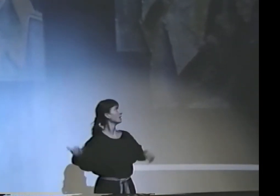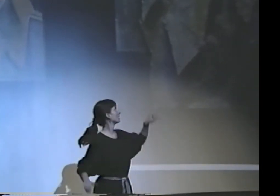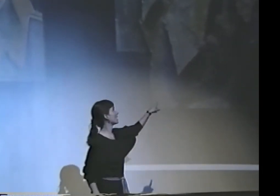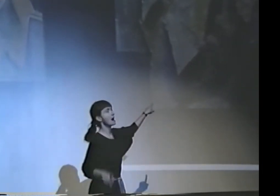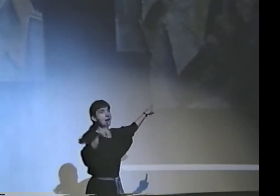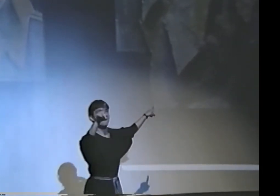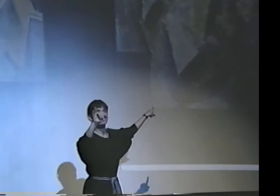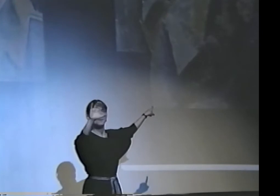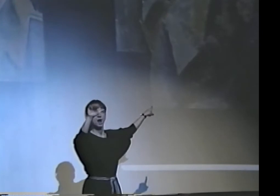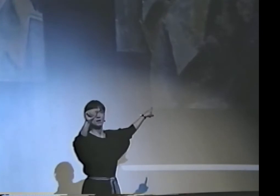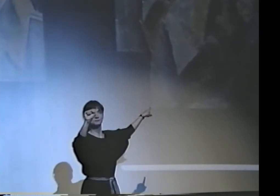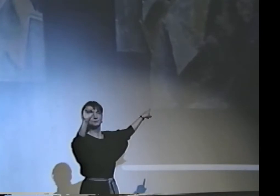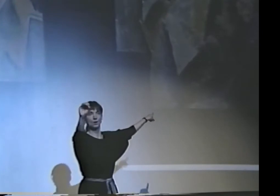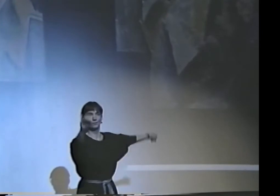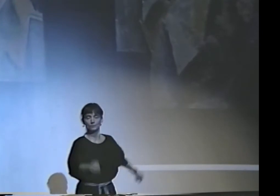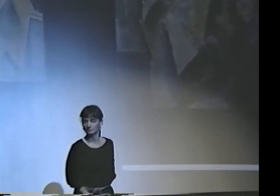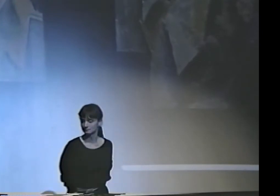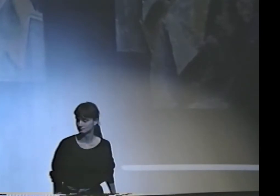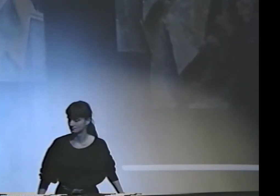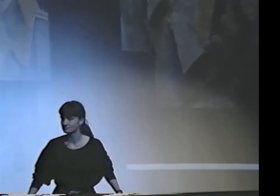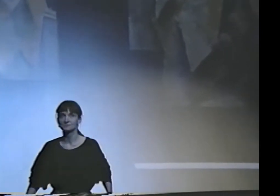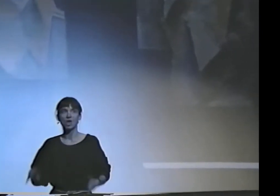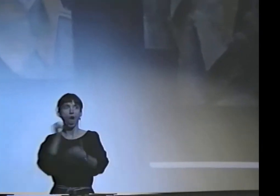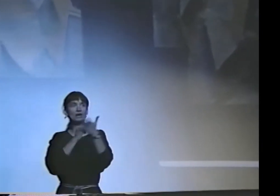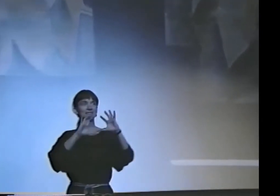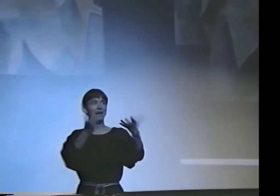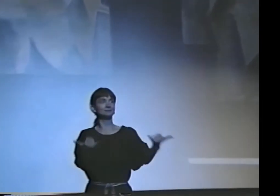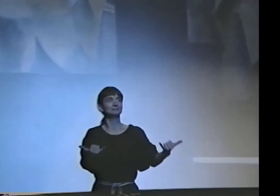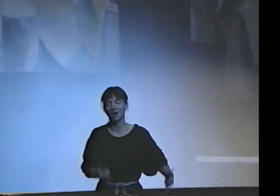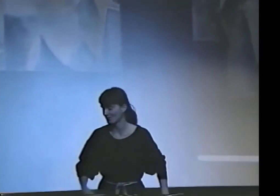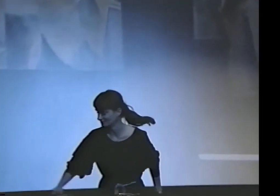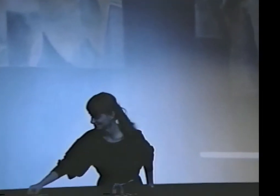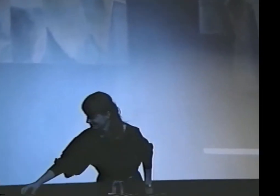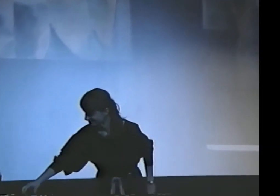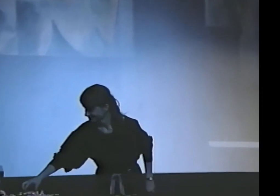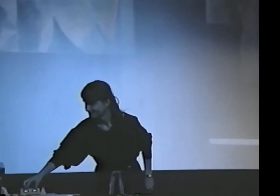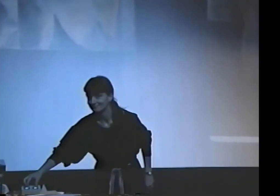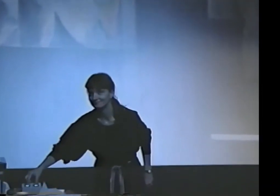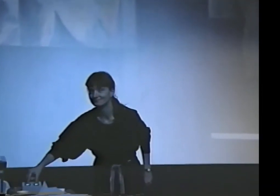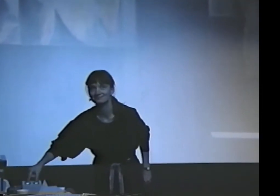THIS IS DELANEY'S WORK AND PICASSO'S WORK. OK.